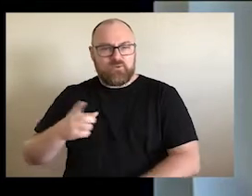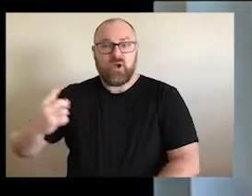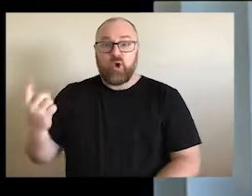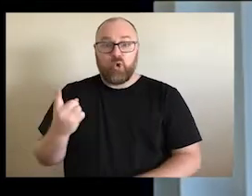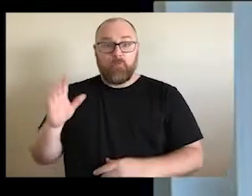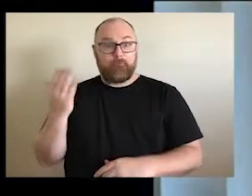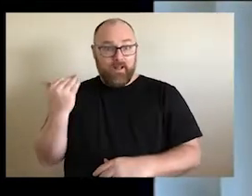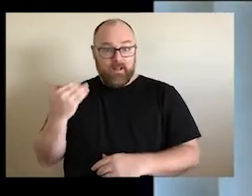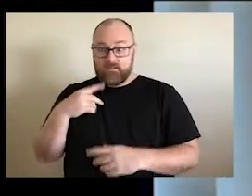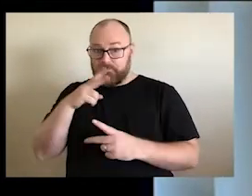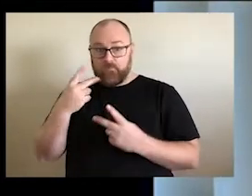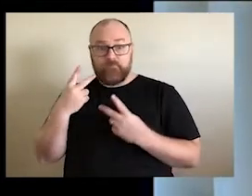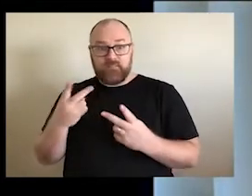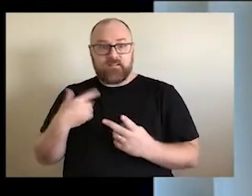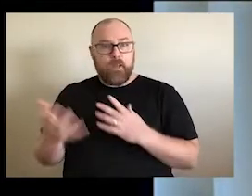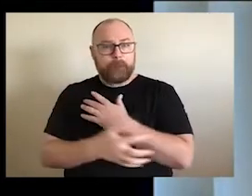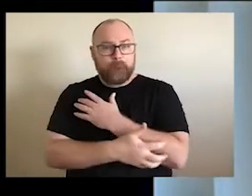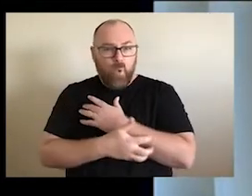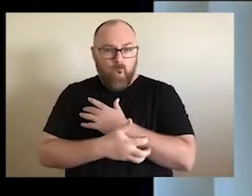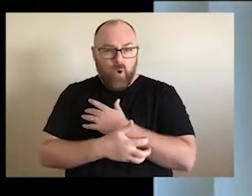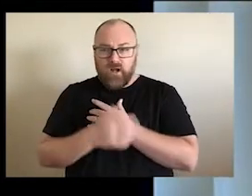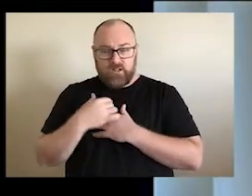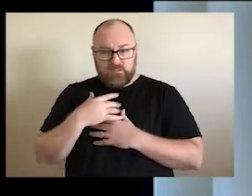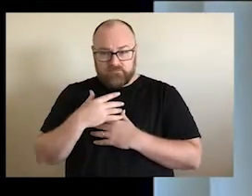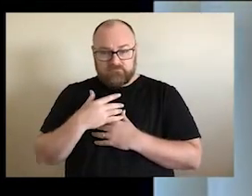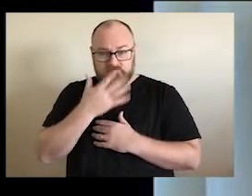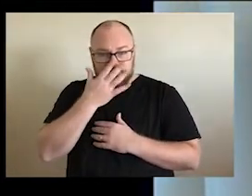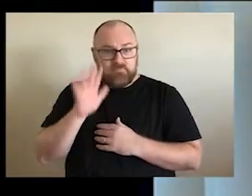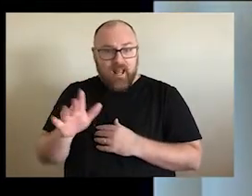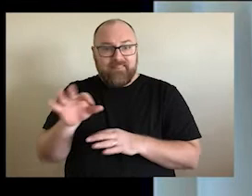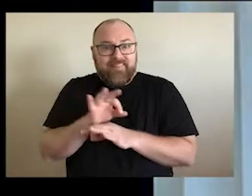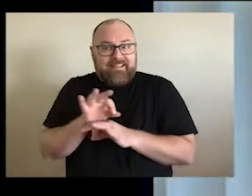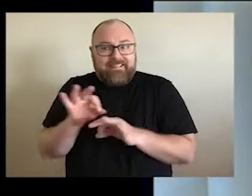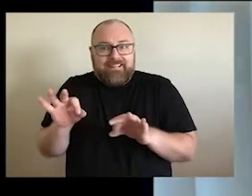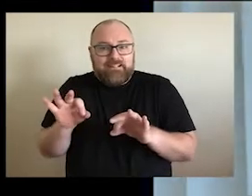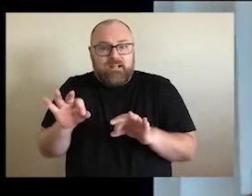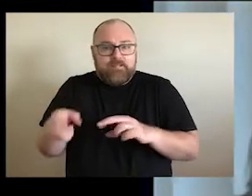poorer people not having sat down and listened. I had